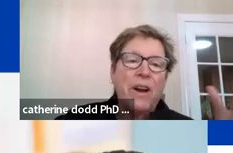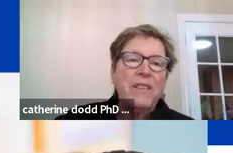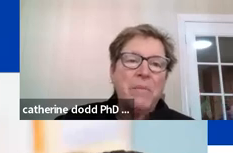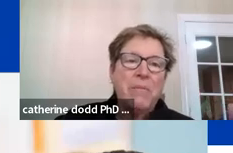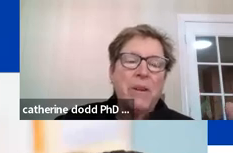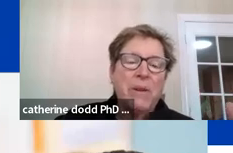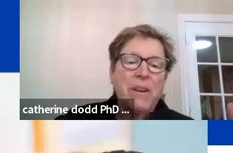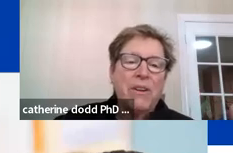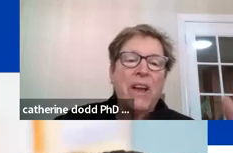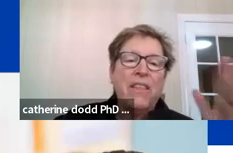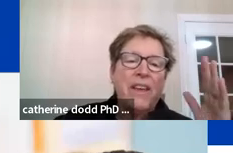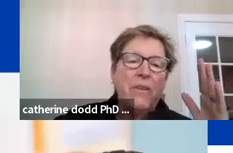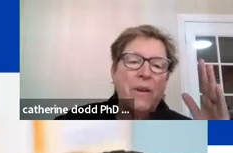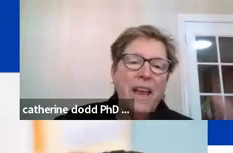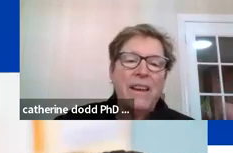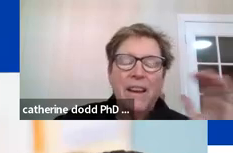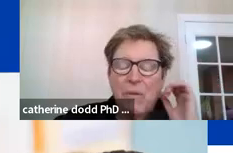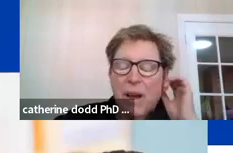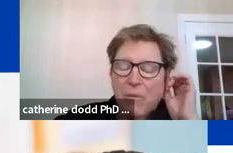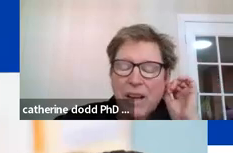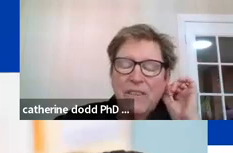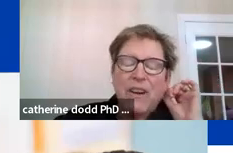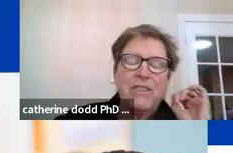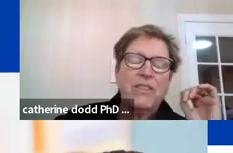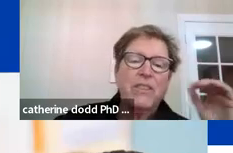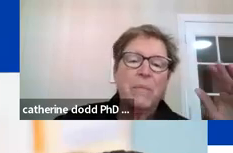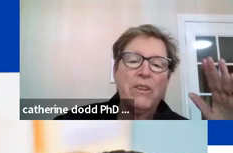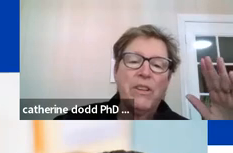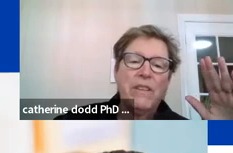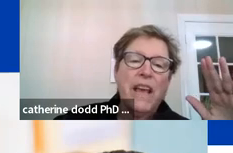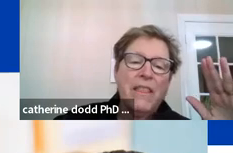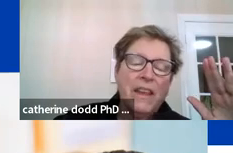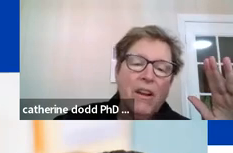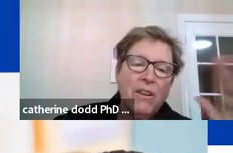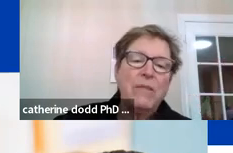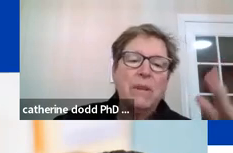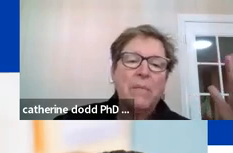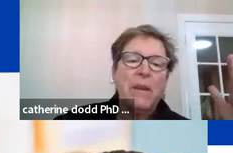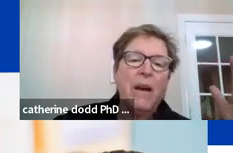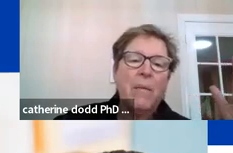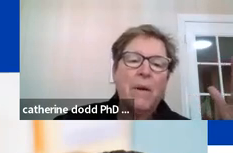cross the blood brain barrier. They create reactive oxygen species that ultimately become